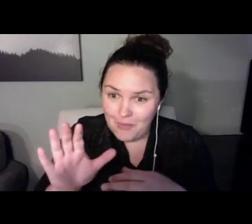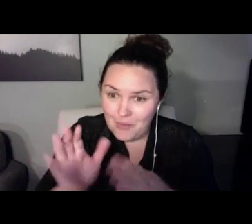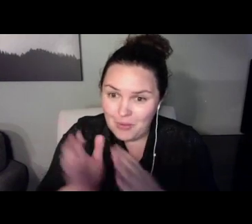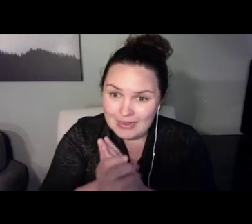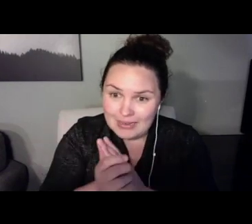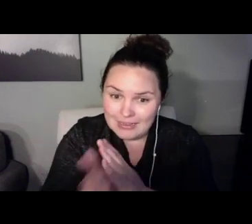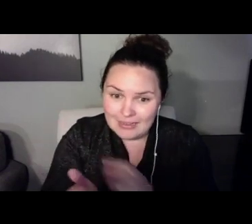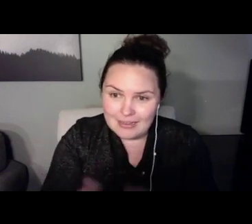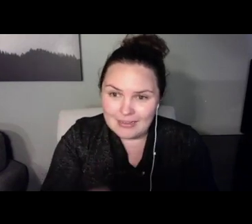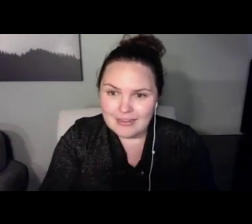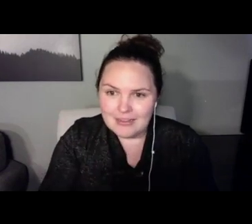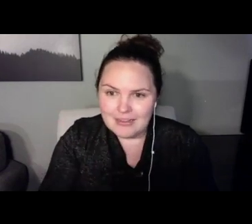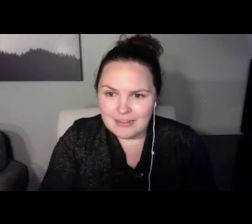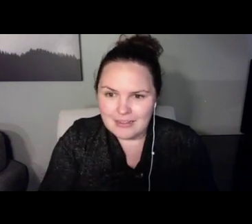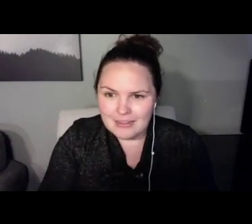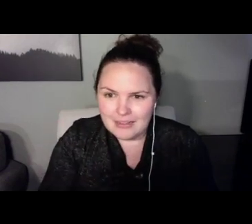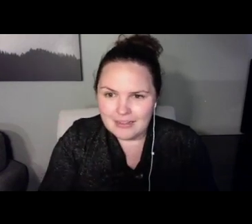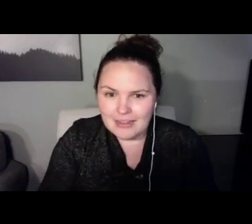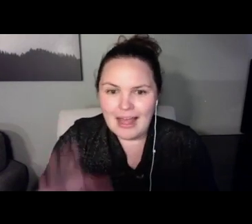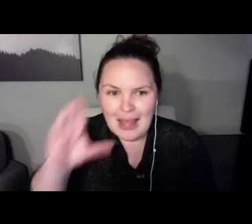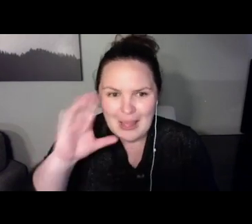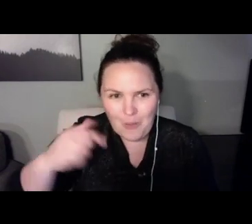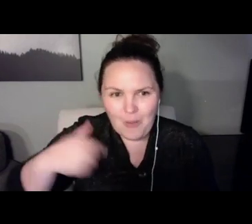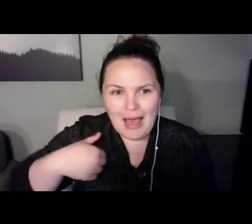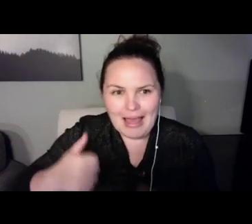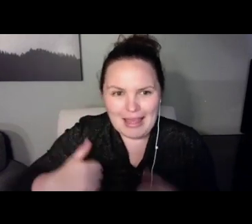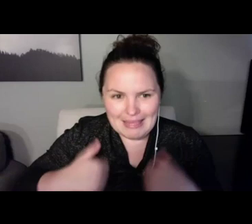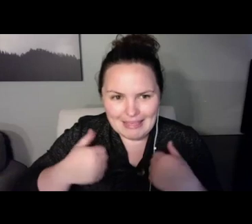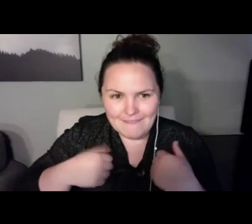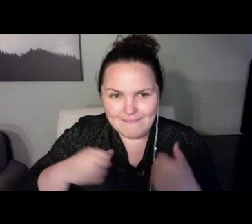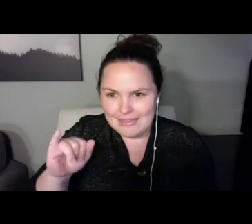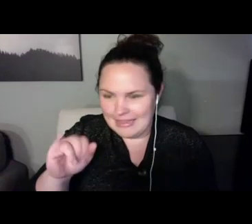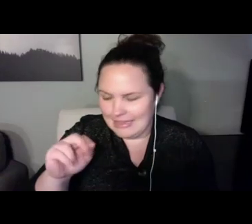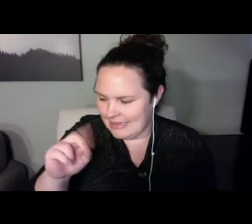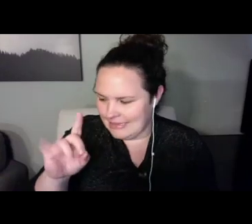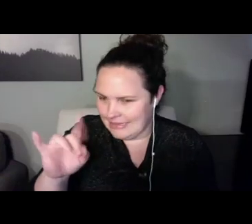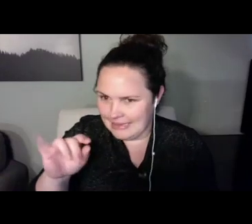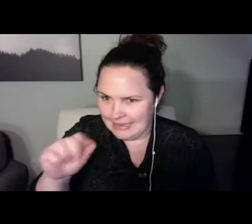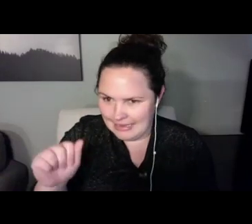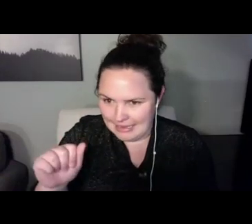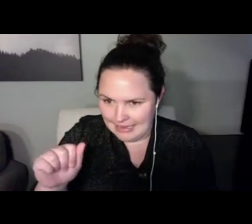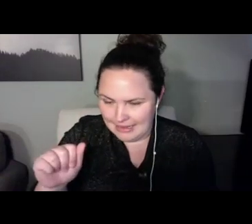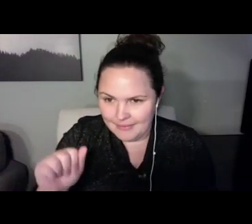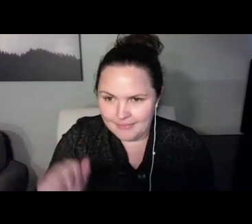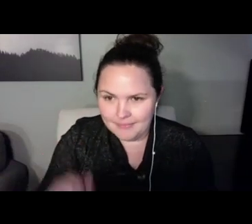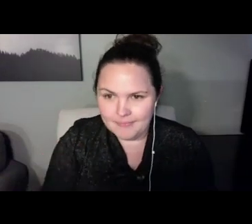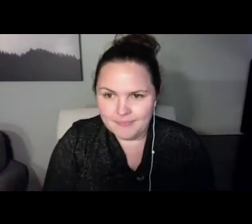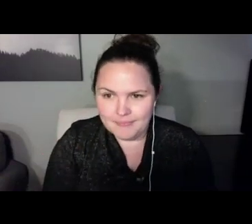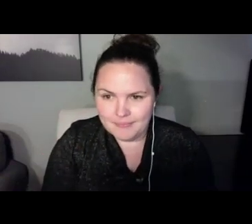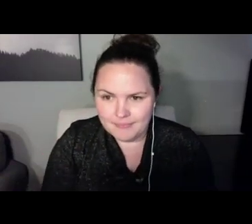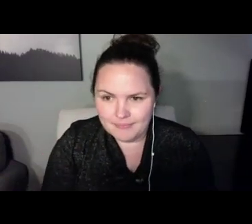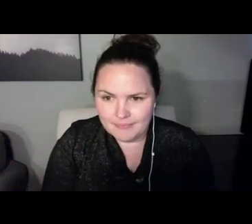Yep. >> Hannah s mom: I don t see. Okay, there we go. Okay.